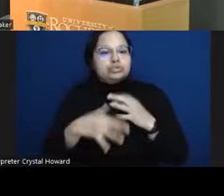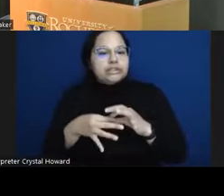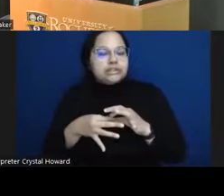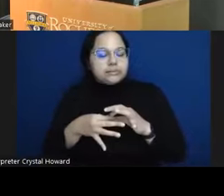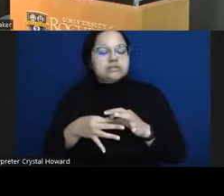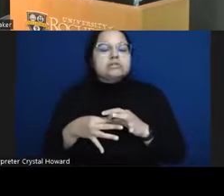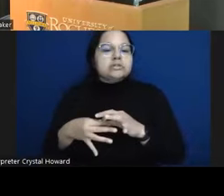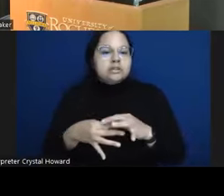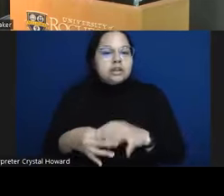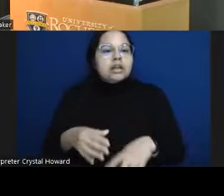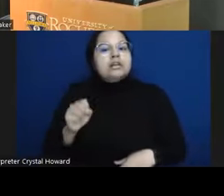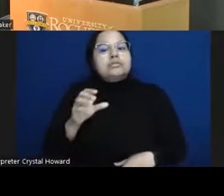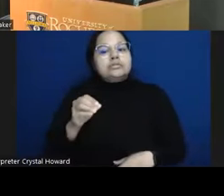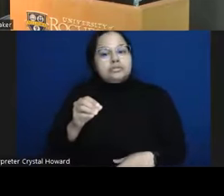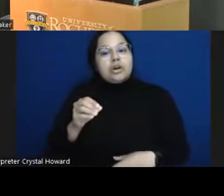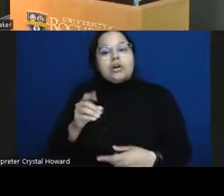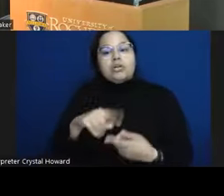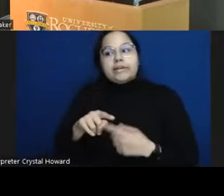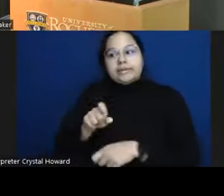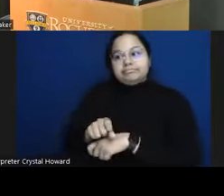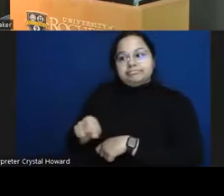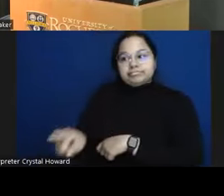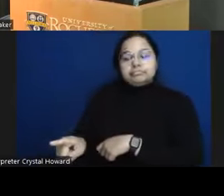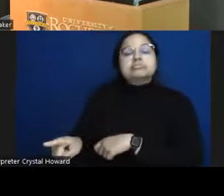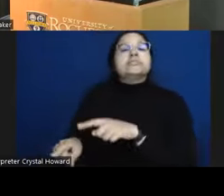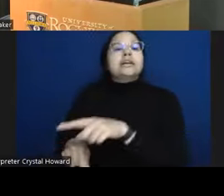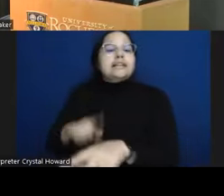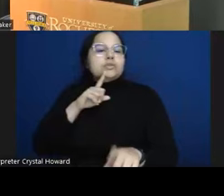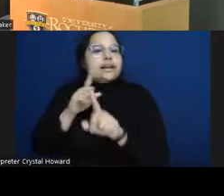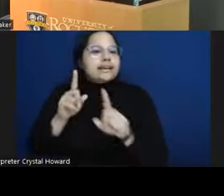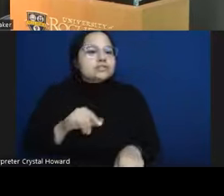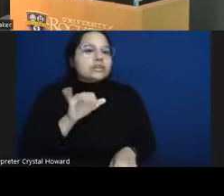or not they had engaged in a culturally social activity within the last four hours and then